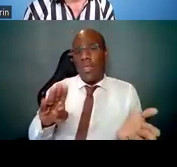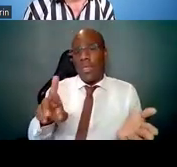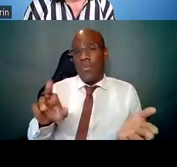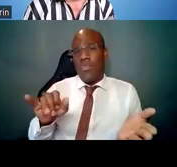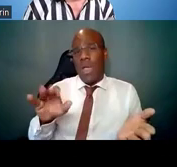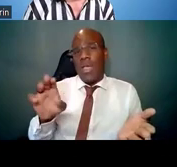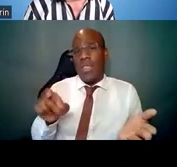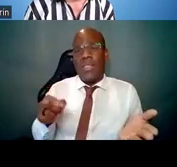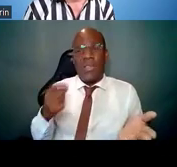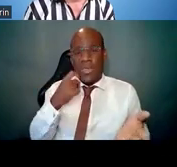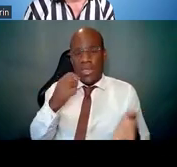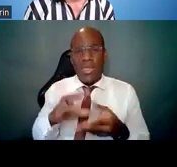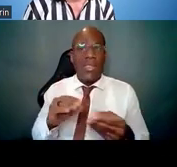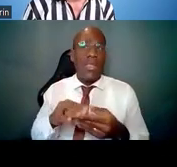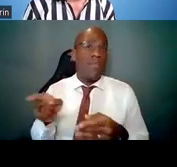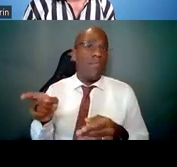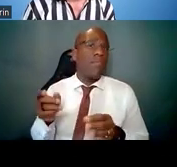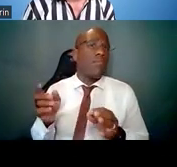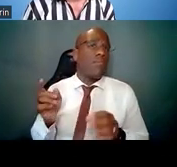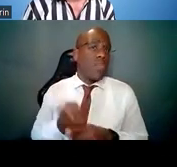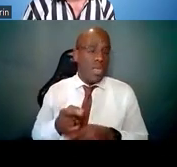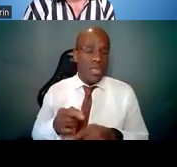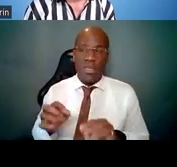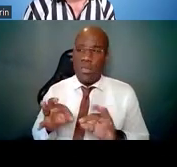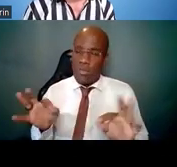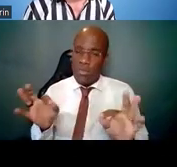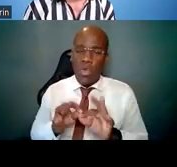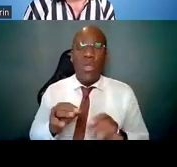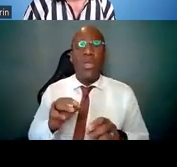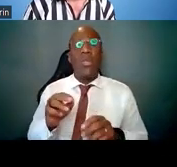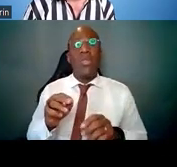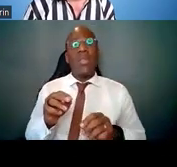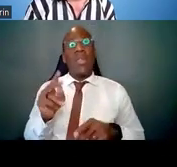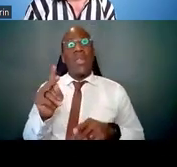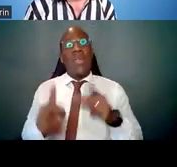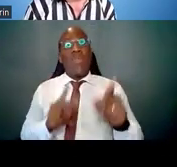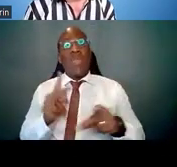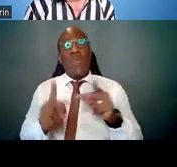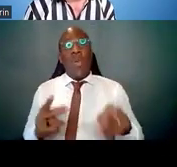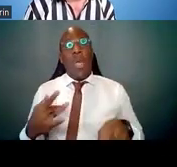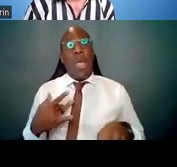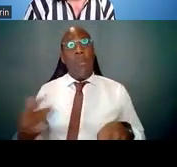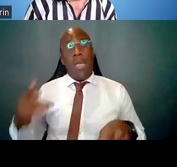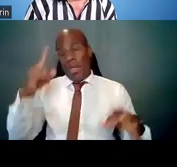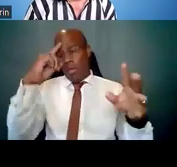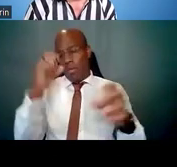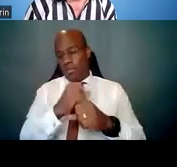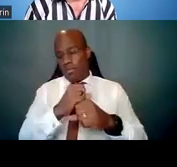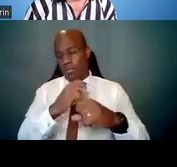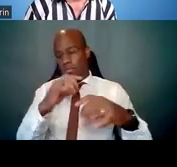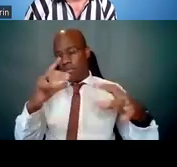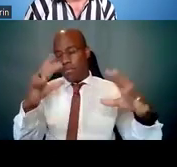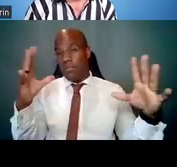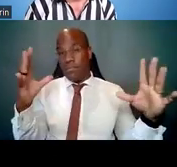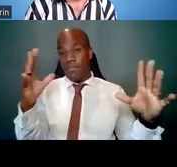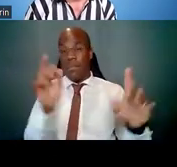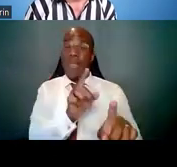is that notion that people tend to see mentors and mentoring relationships as infinite --